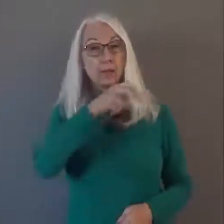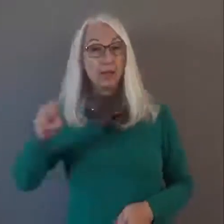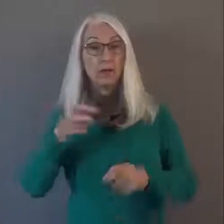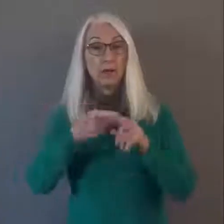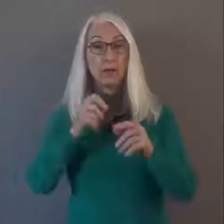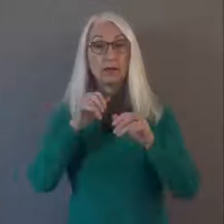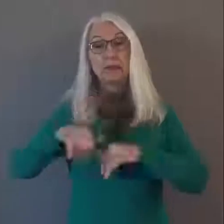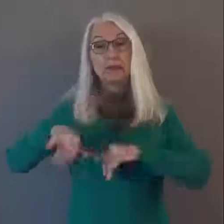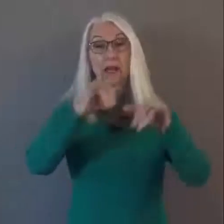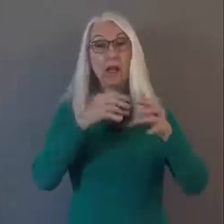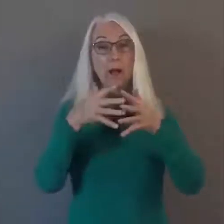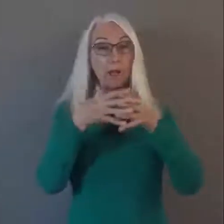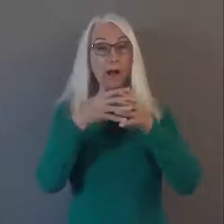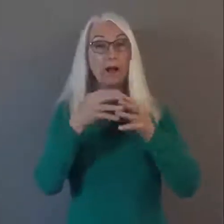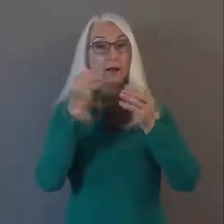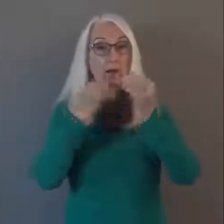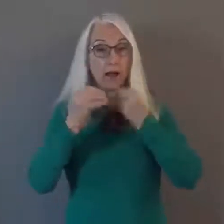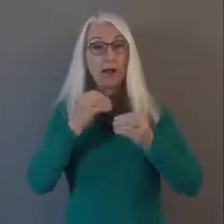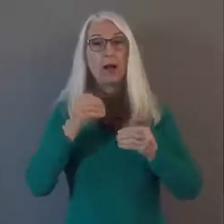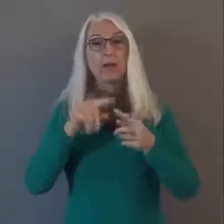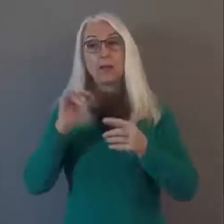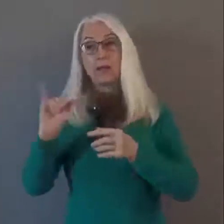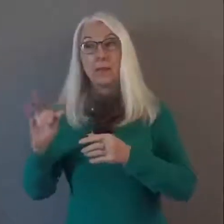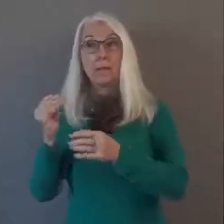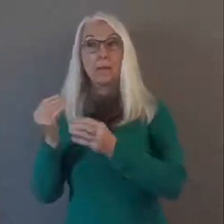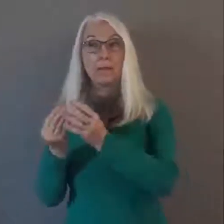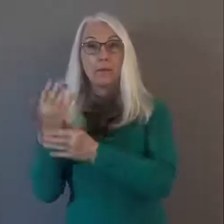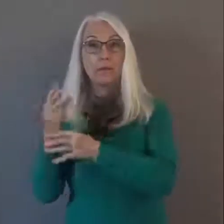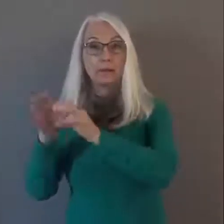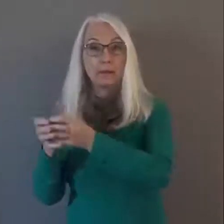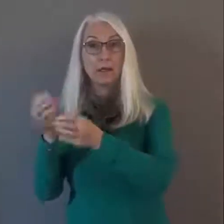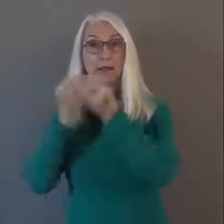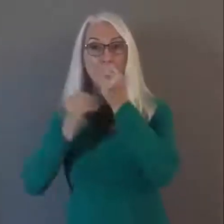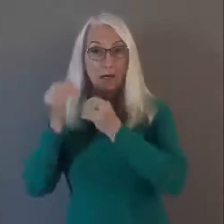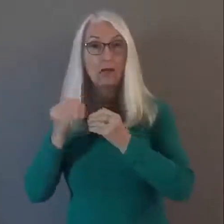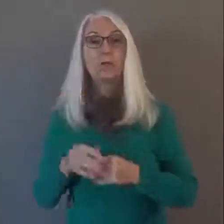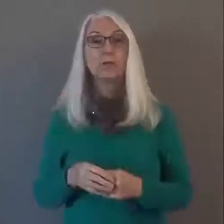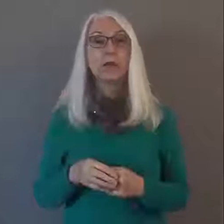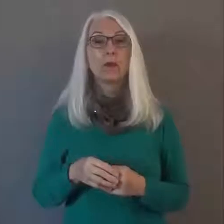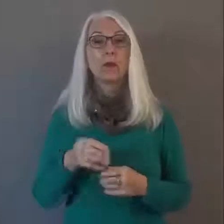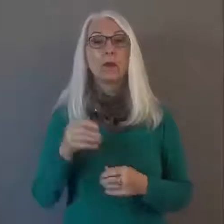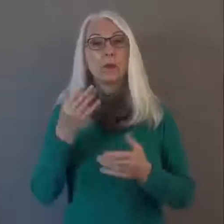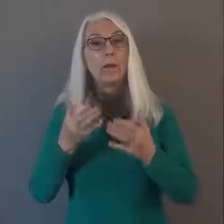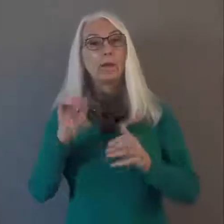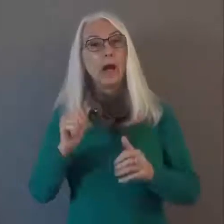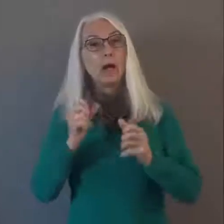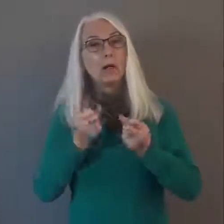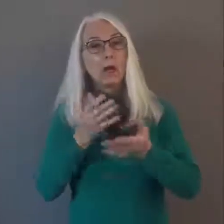Transitioning from the standard American diet to a plant-based diet may cause